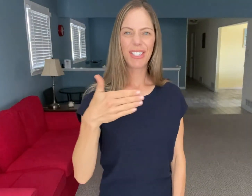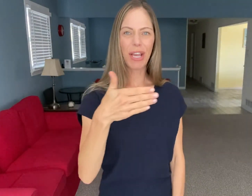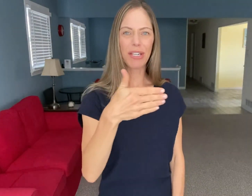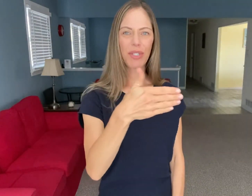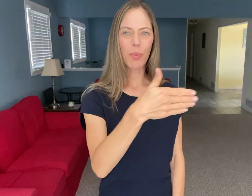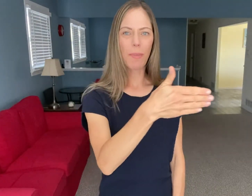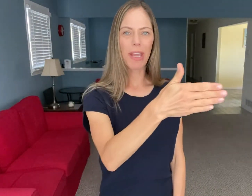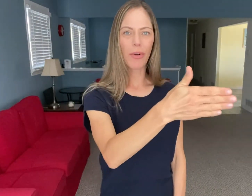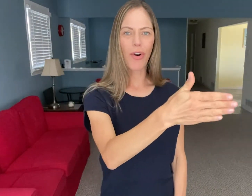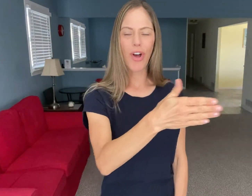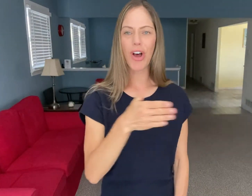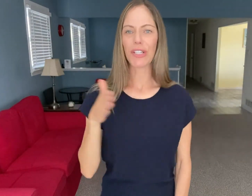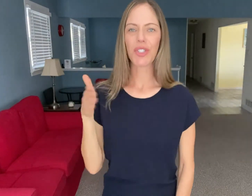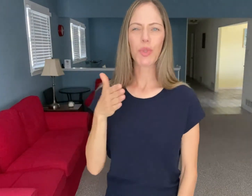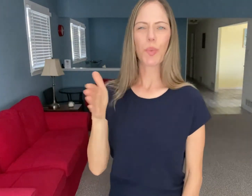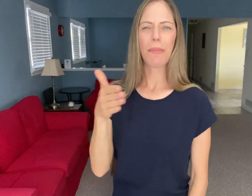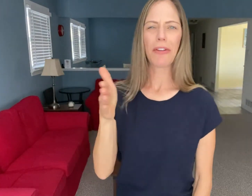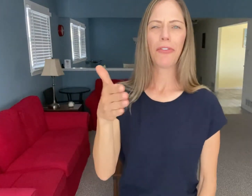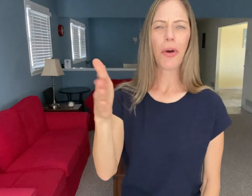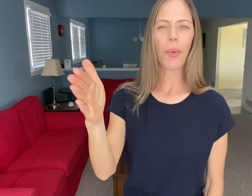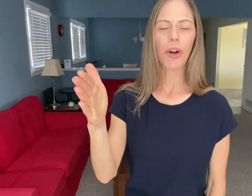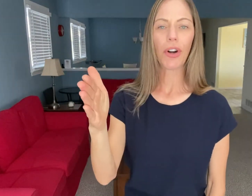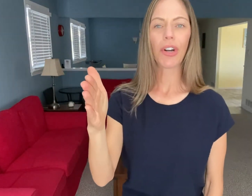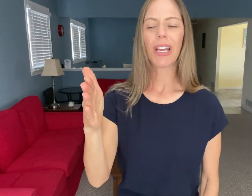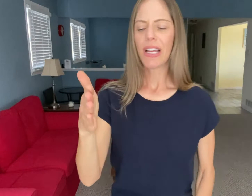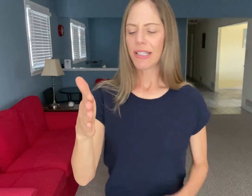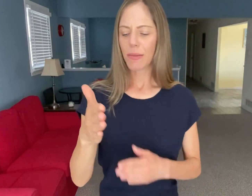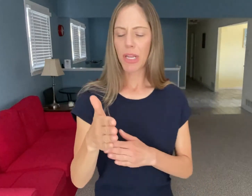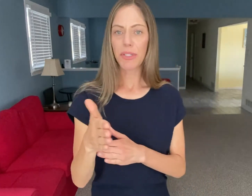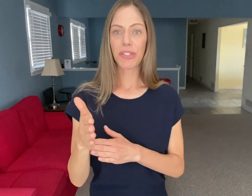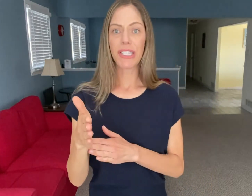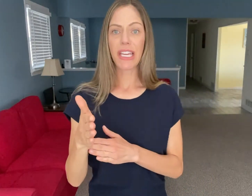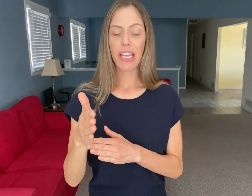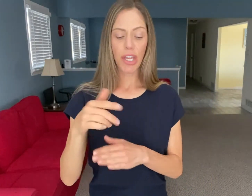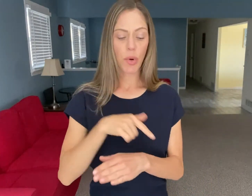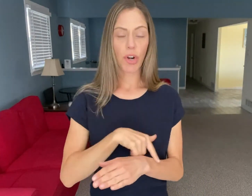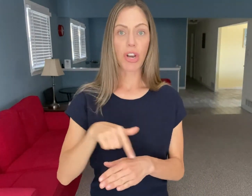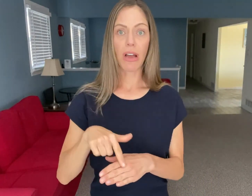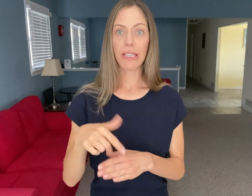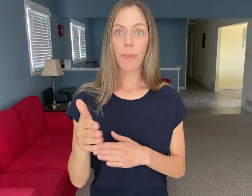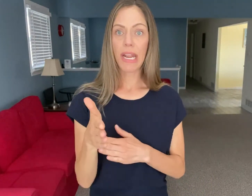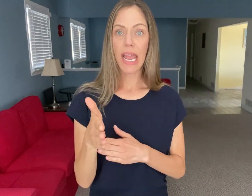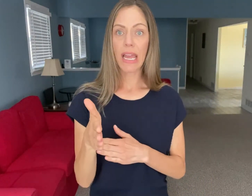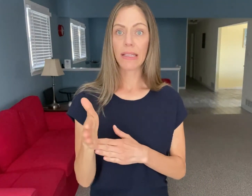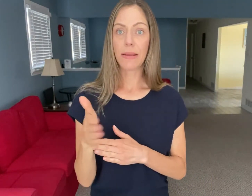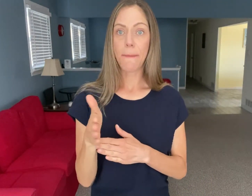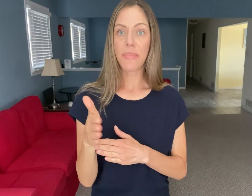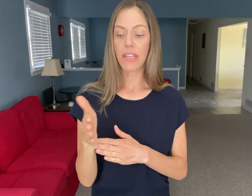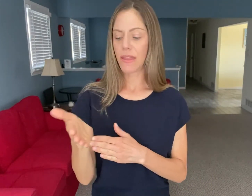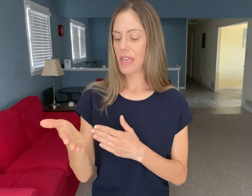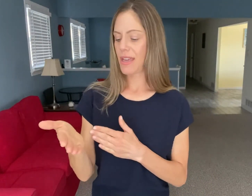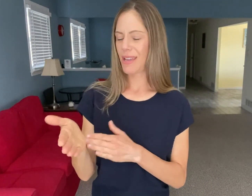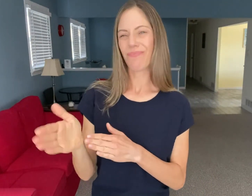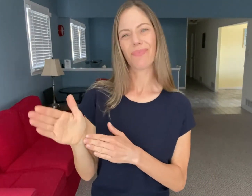Just kind of swimming across swimming forward. Sometimes you'll see your non-dominant hand meet the